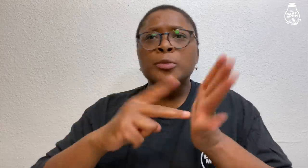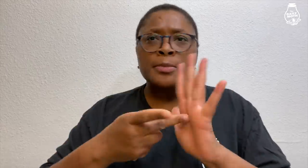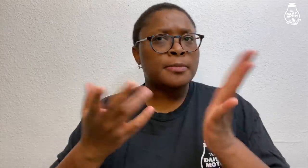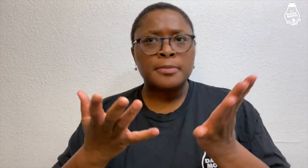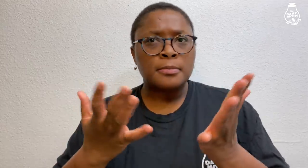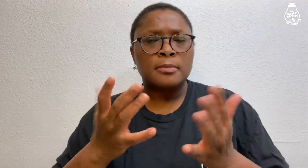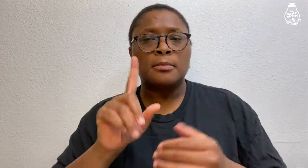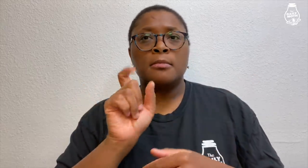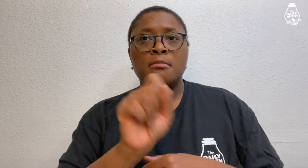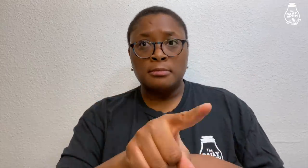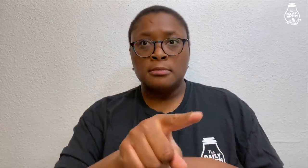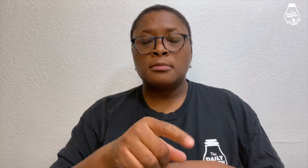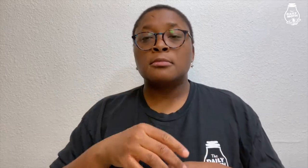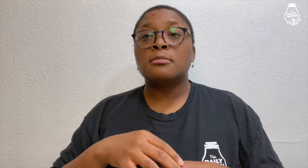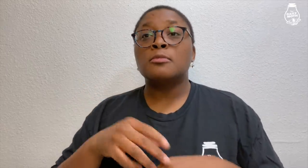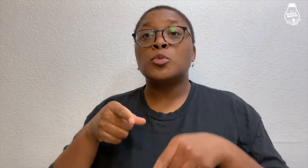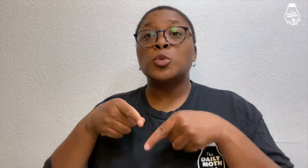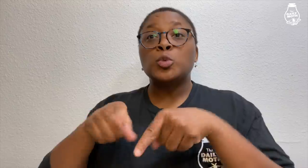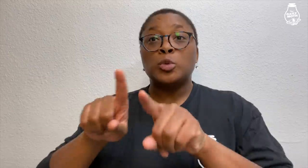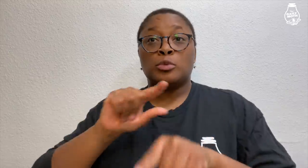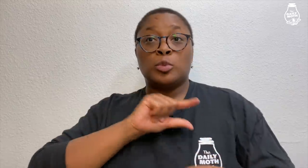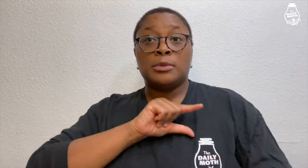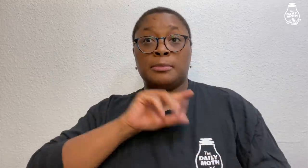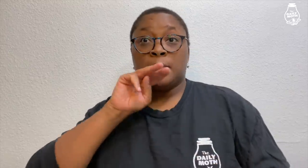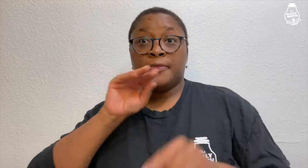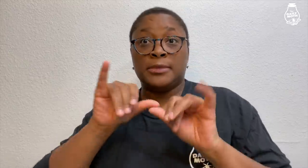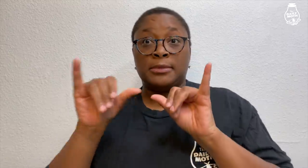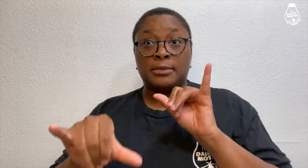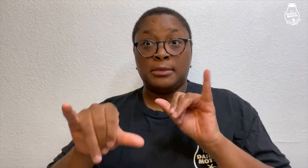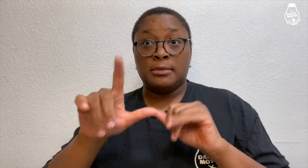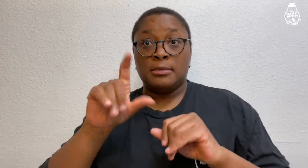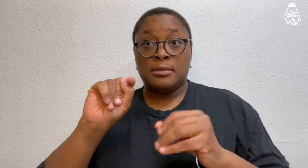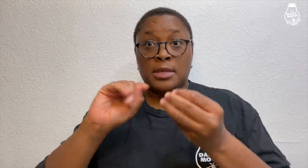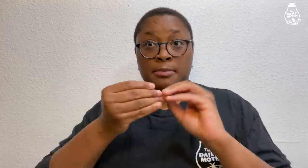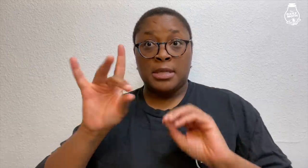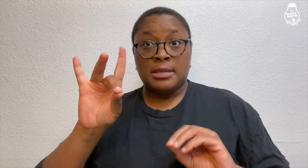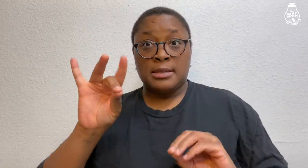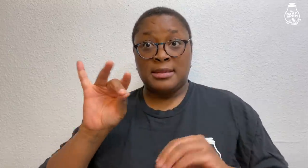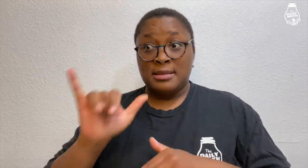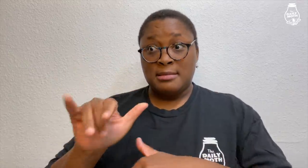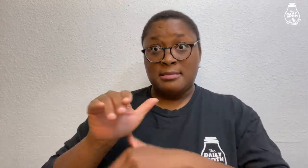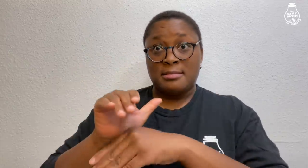while Grant and Mavrick stayed at lot number 80 from